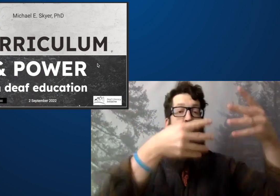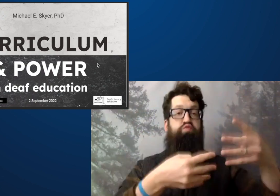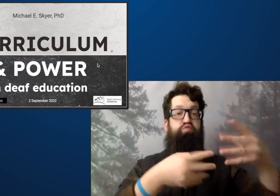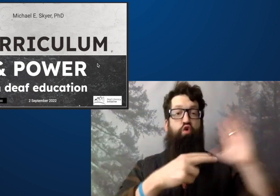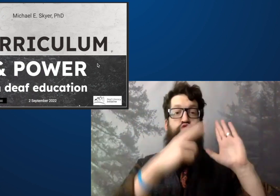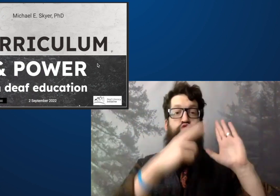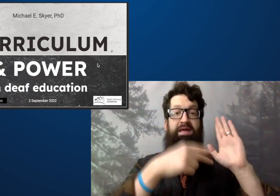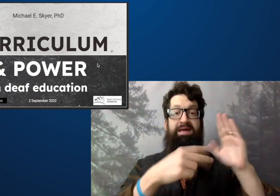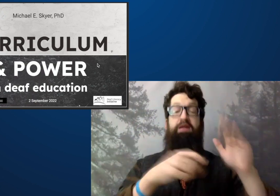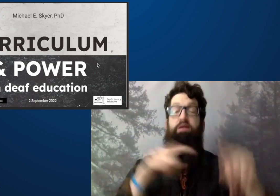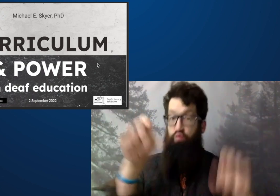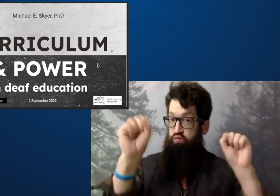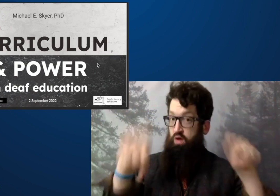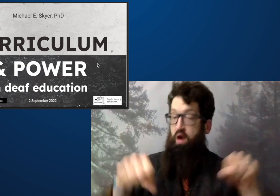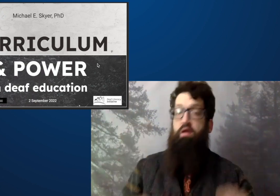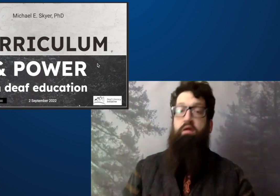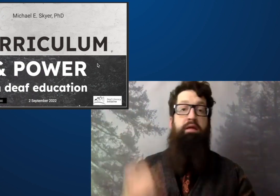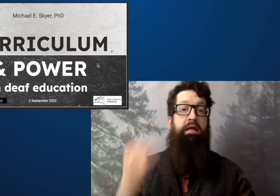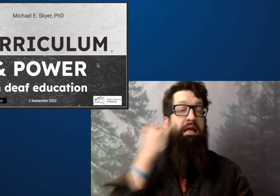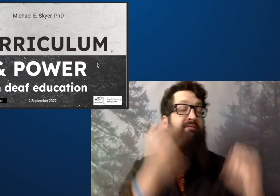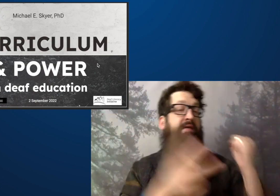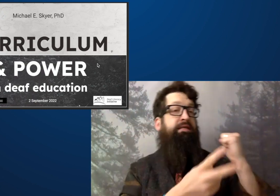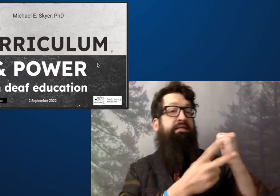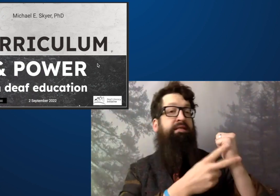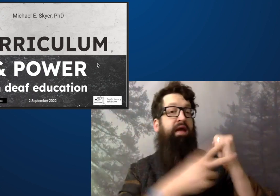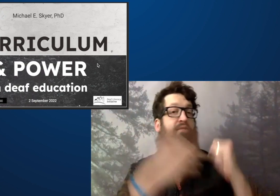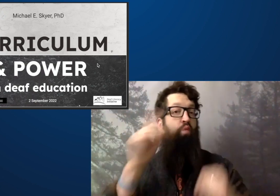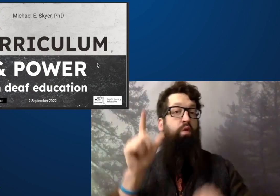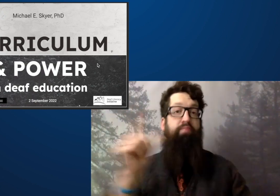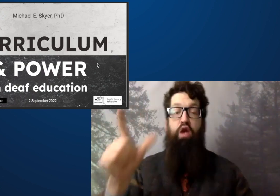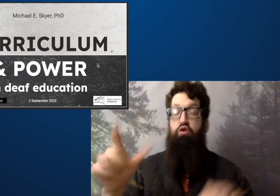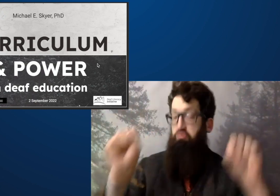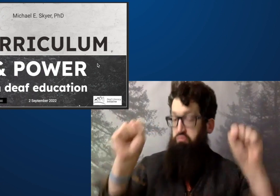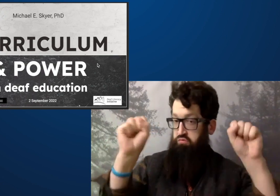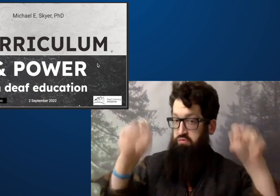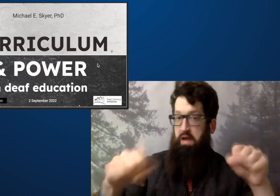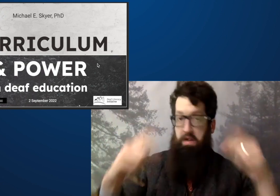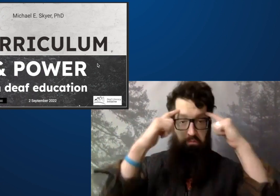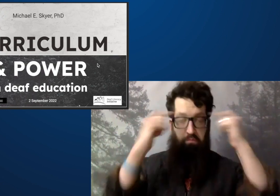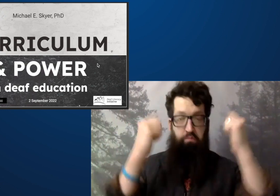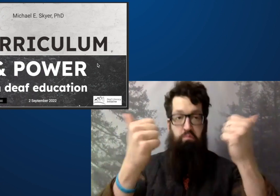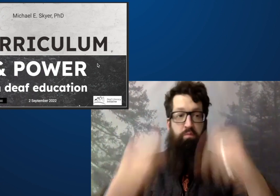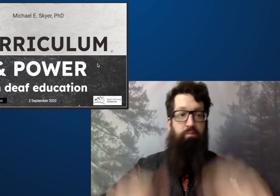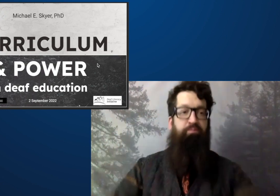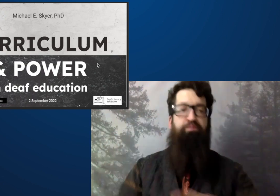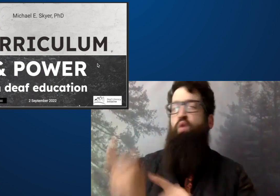That way, if you want to download it and put it on a separate device or follow along, that's fine, and it's totally yours.